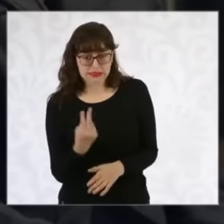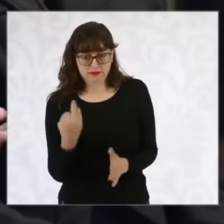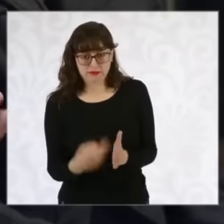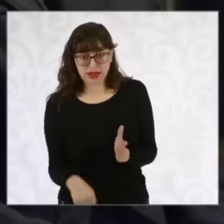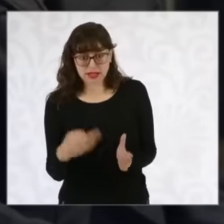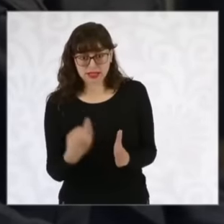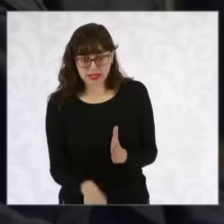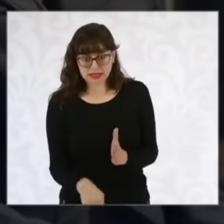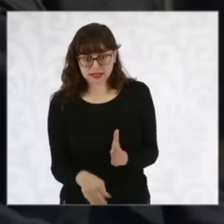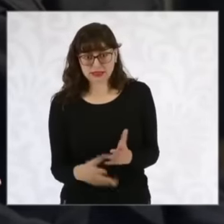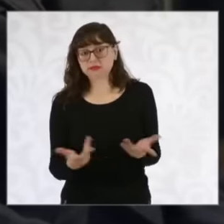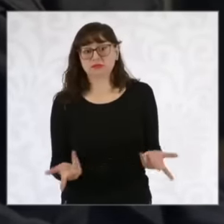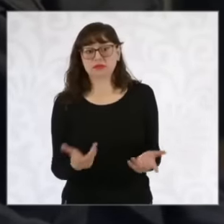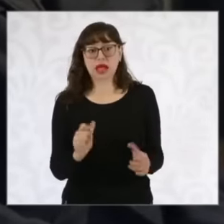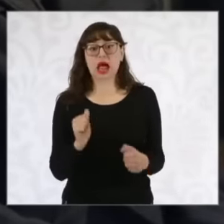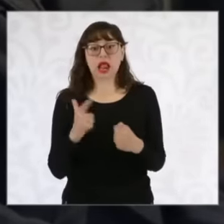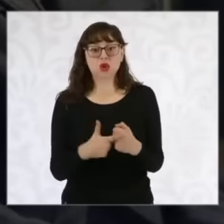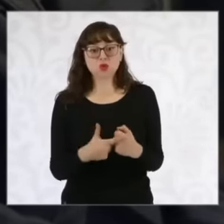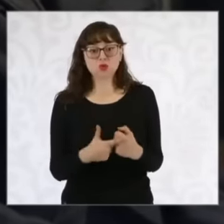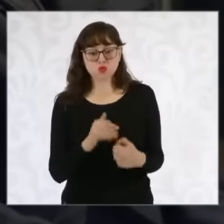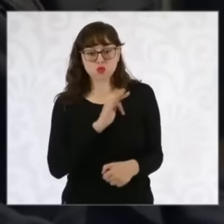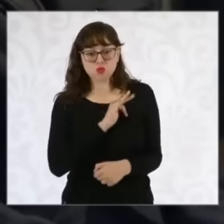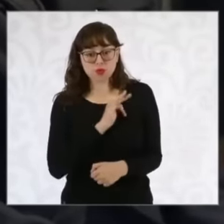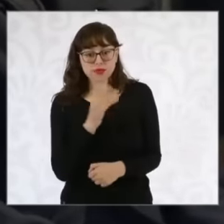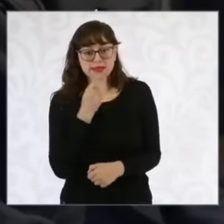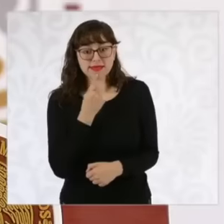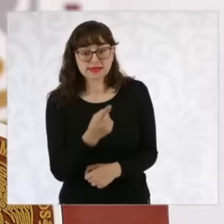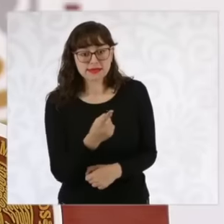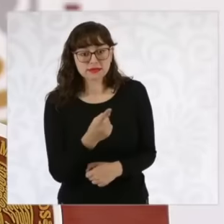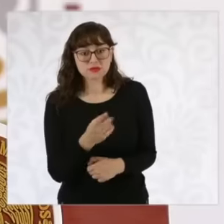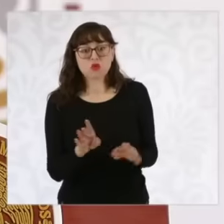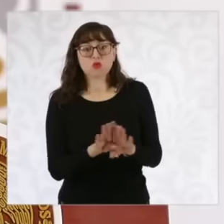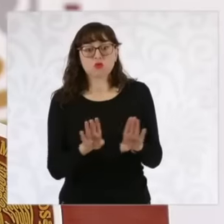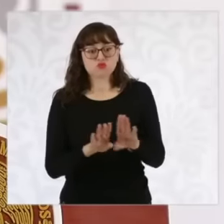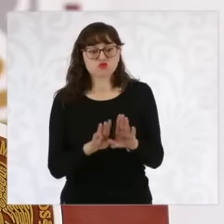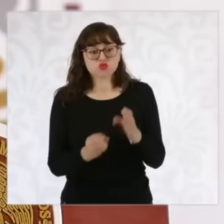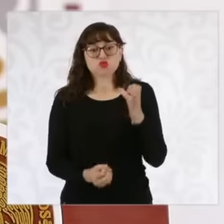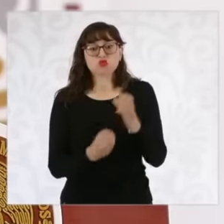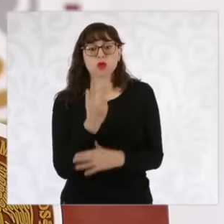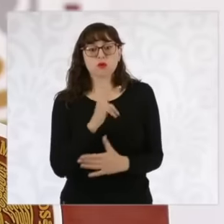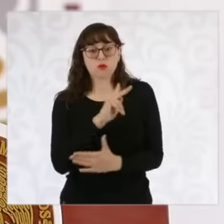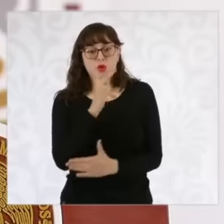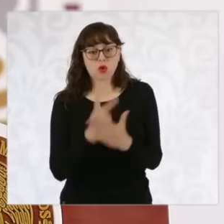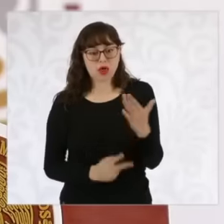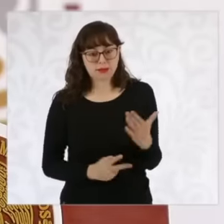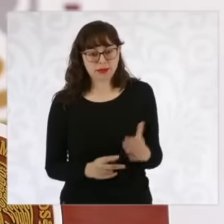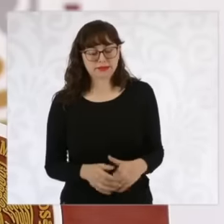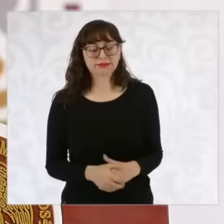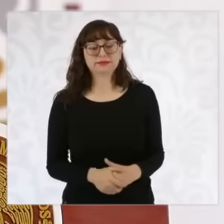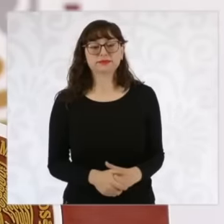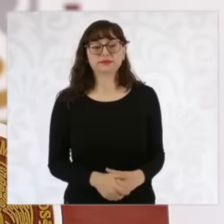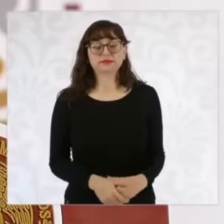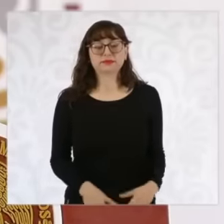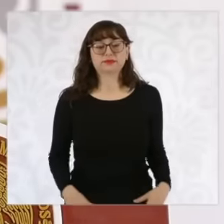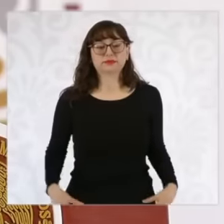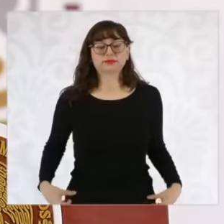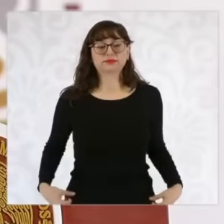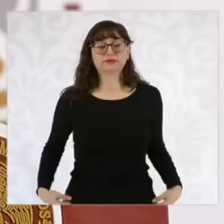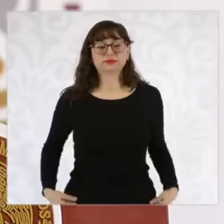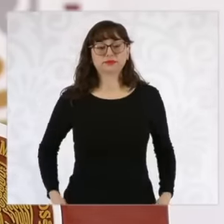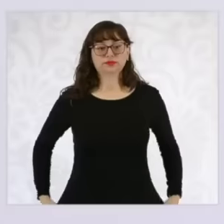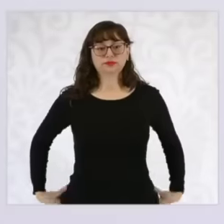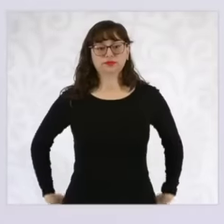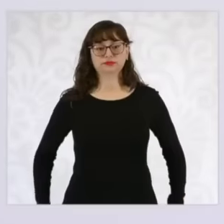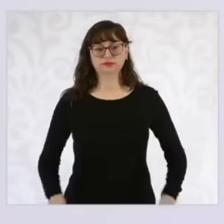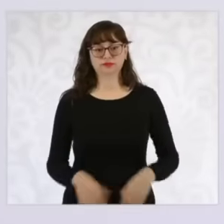you already have some progress that you can share with us. We proposed that the Calderón children's homes